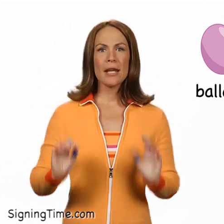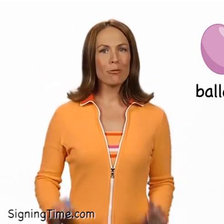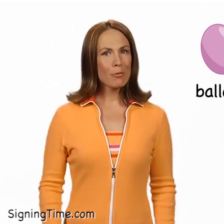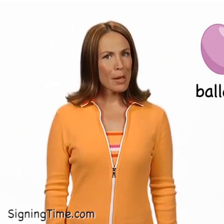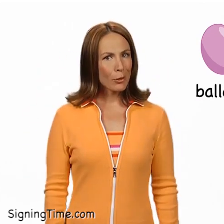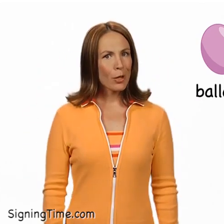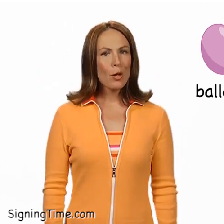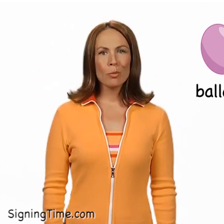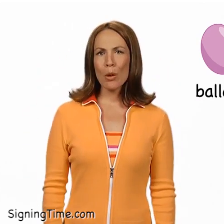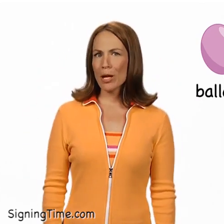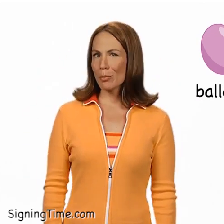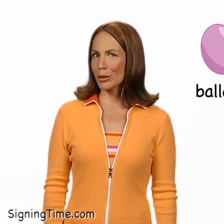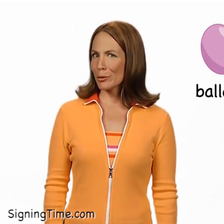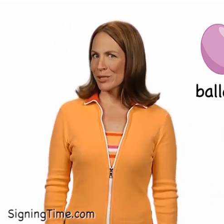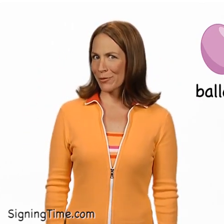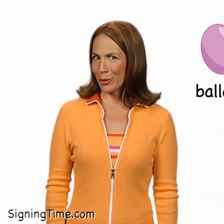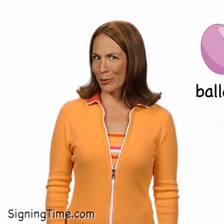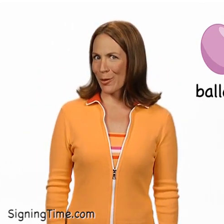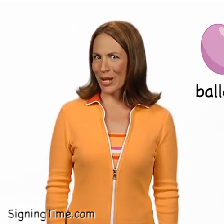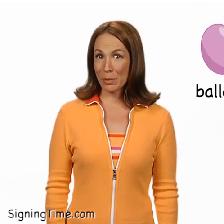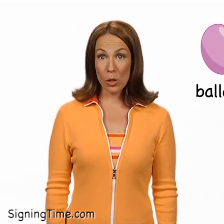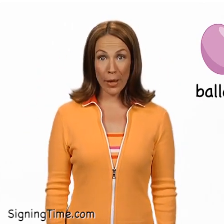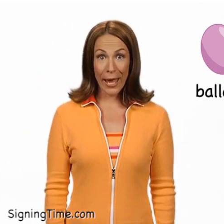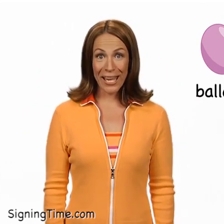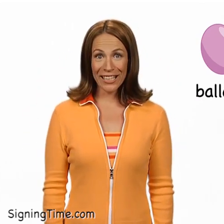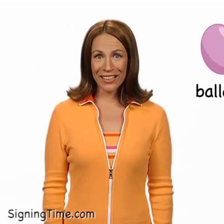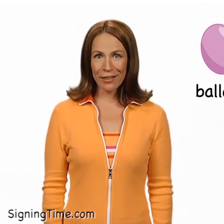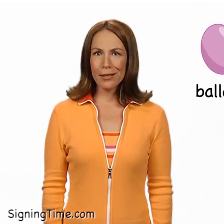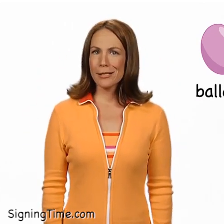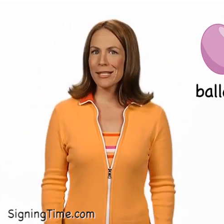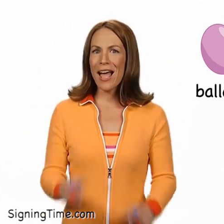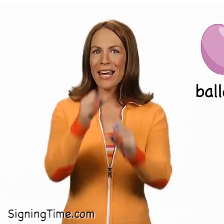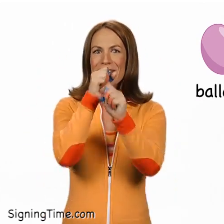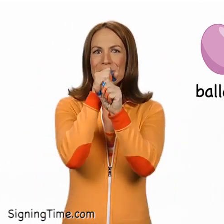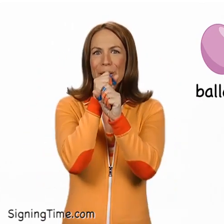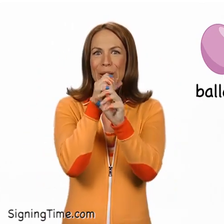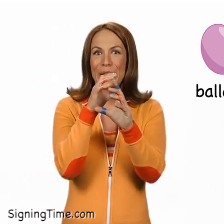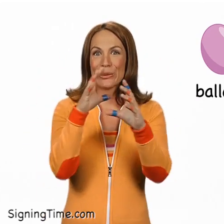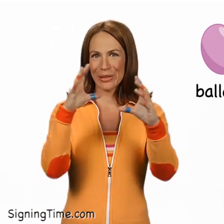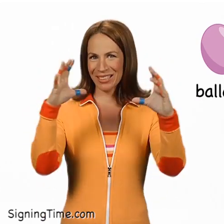Now remember, blowing up balloons is for grown ups, OK? Sign balloon.